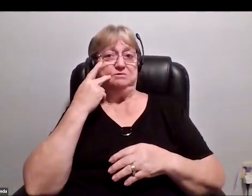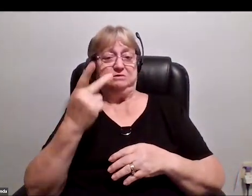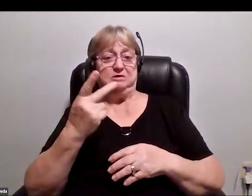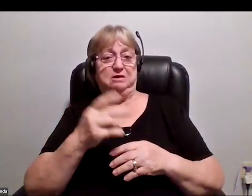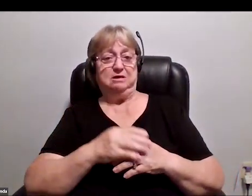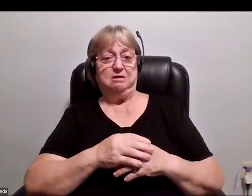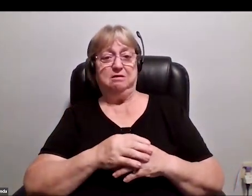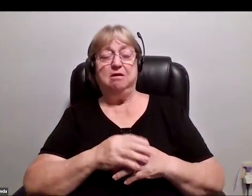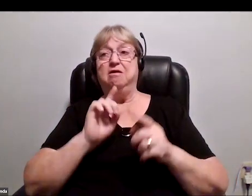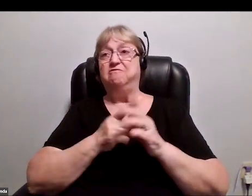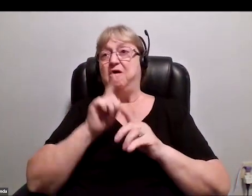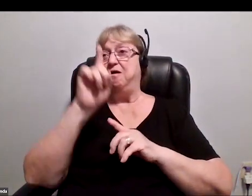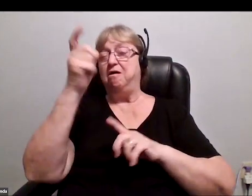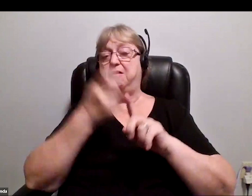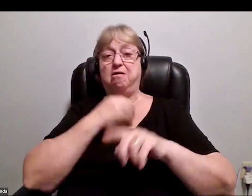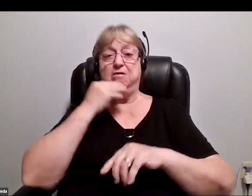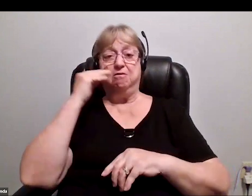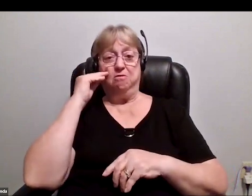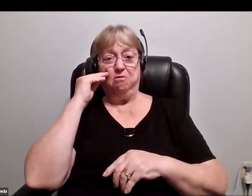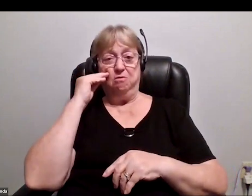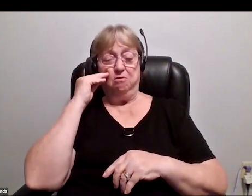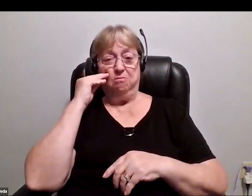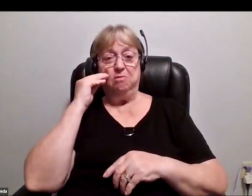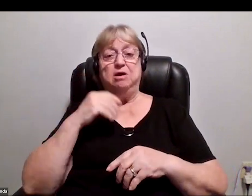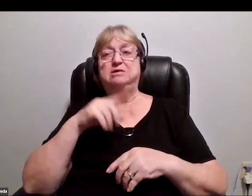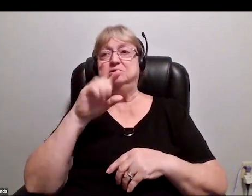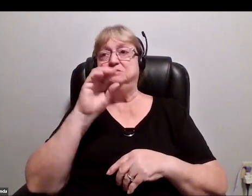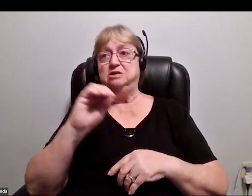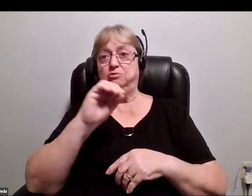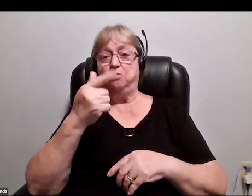Far away from home In zero gravity